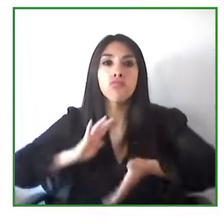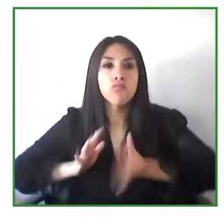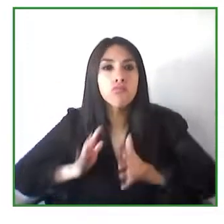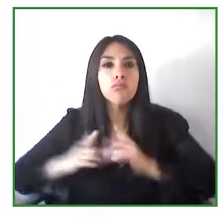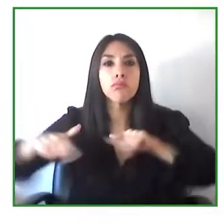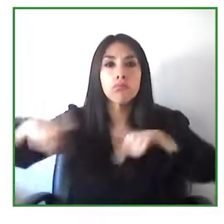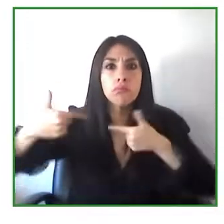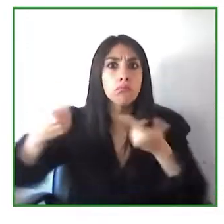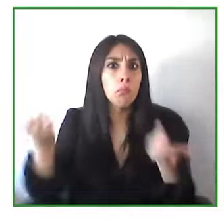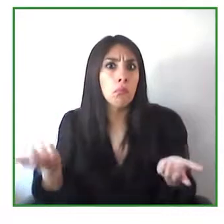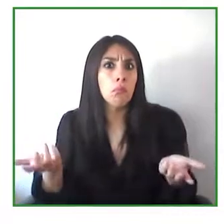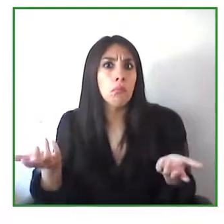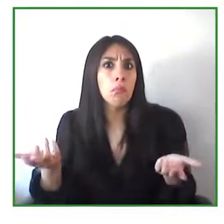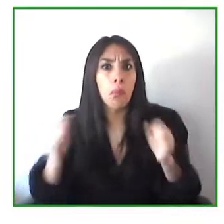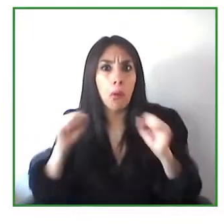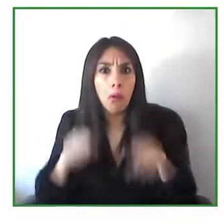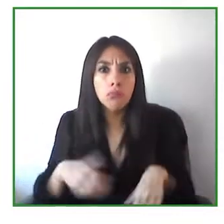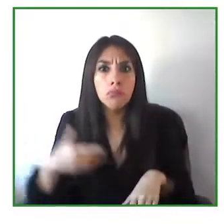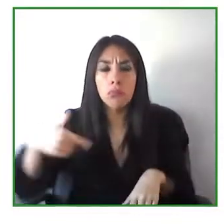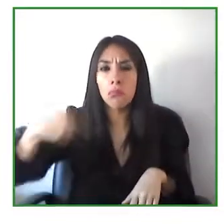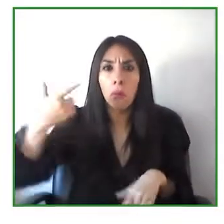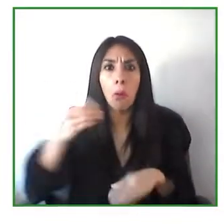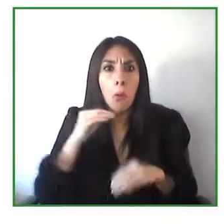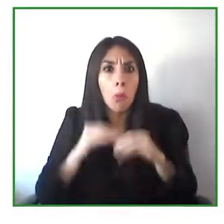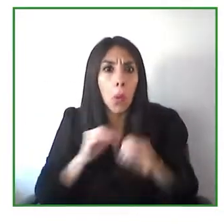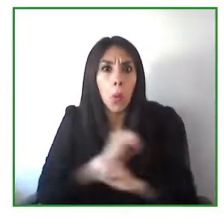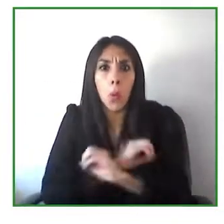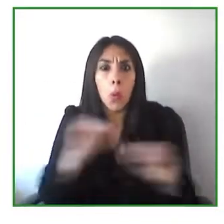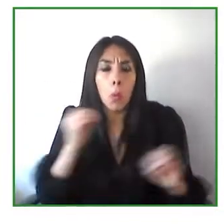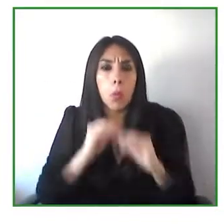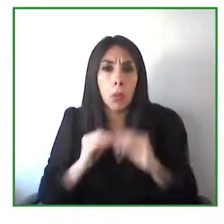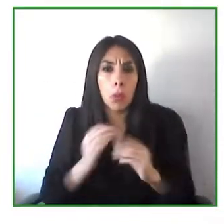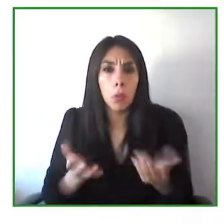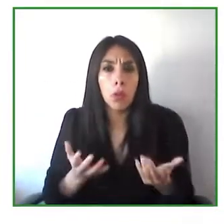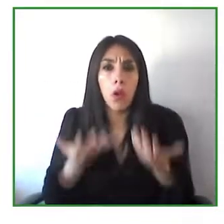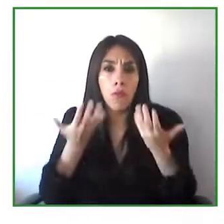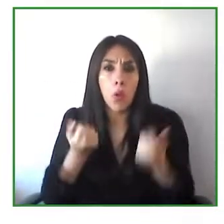interpretation services when you are for instance at the doctor's place or